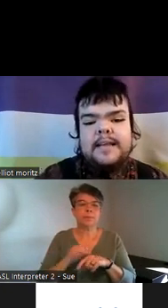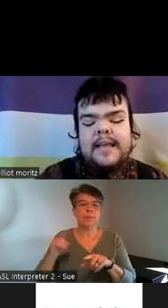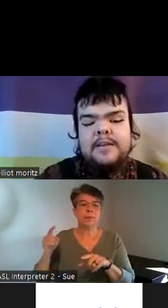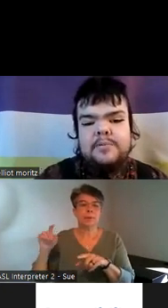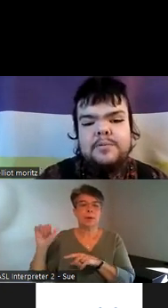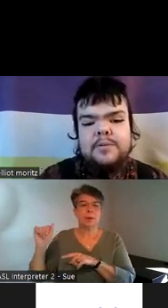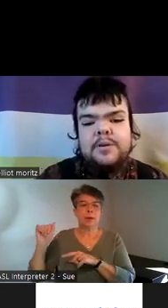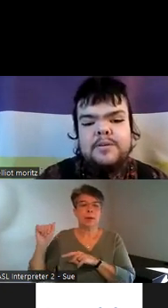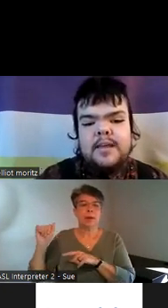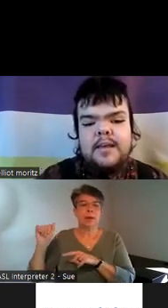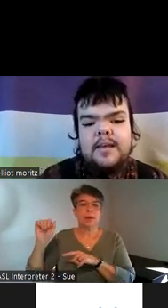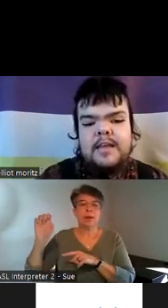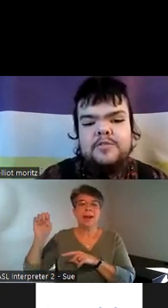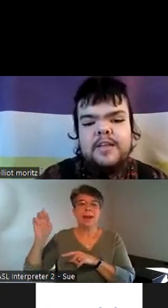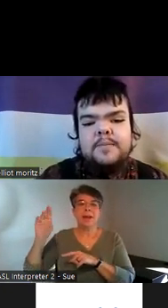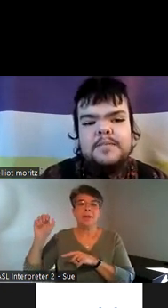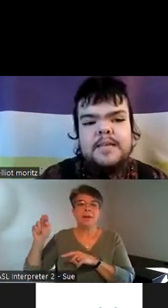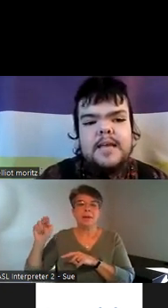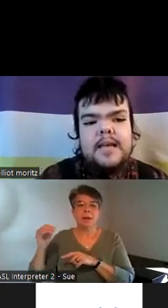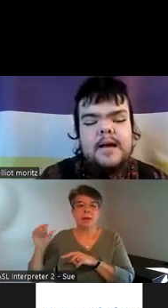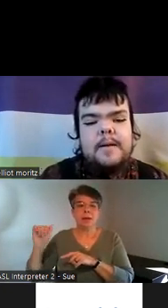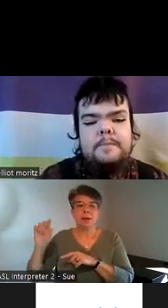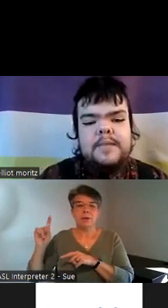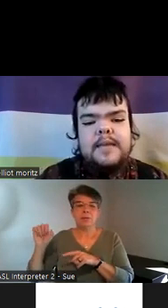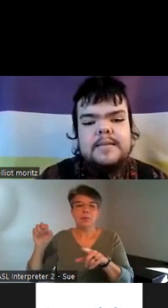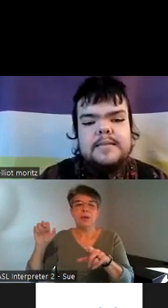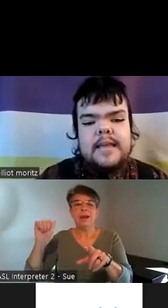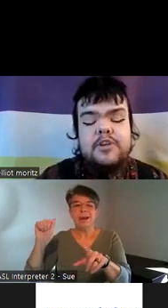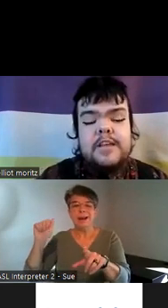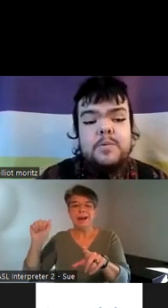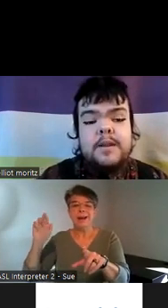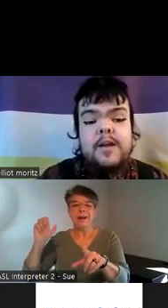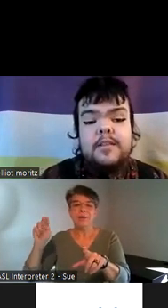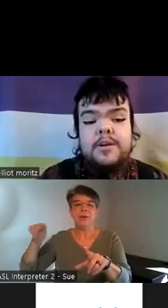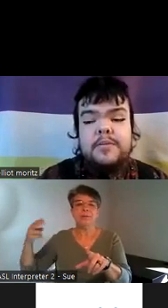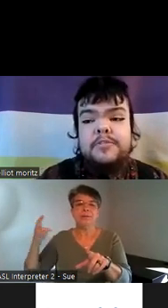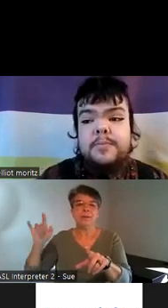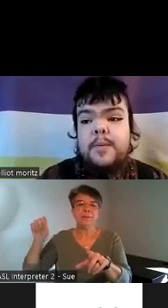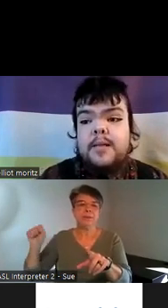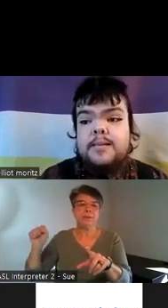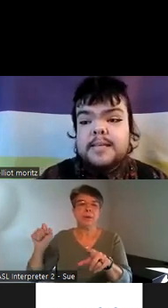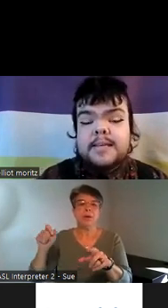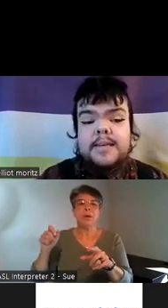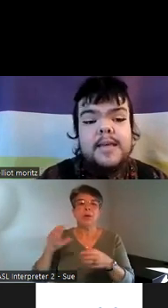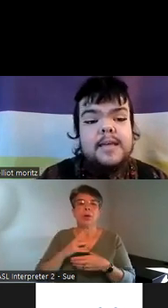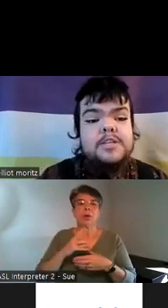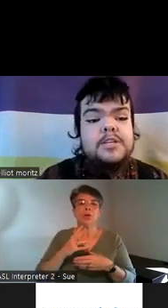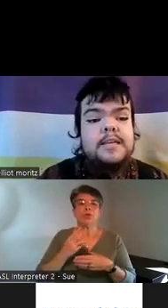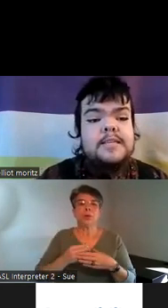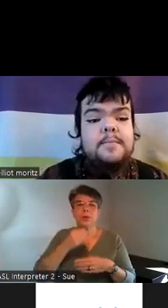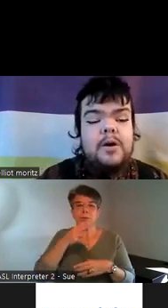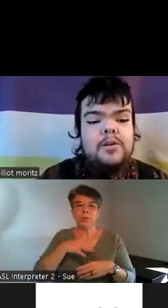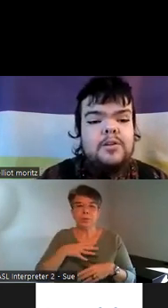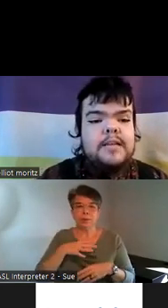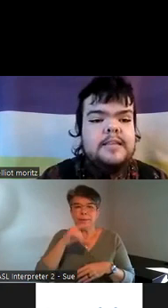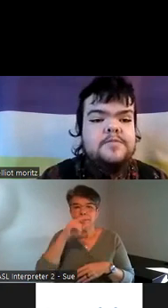and Andrew GZA Andrew Phillips um is a transom of color with Shel paly she is a model in this